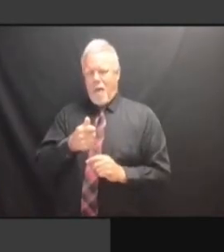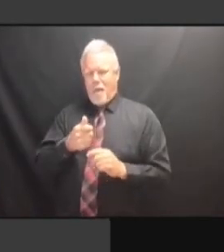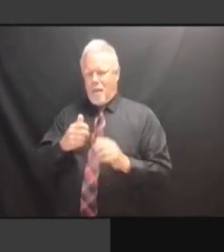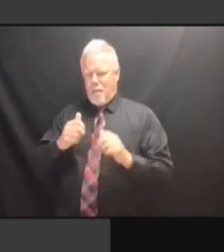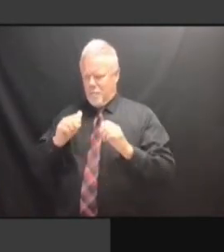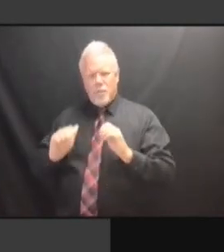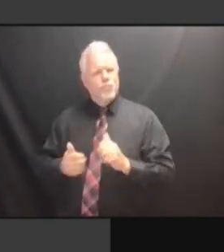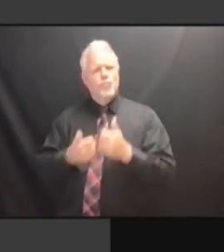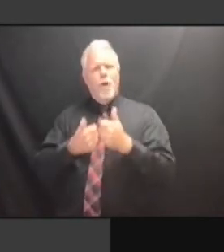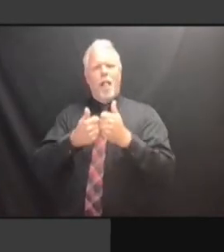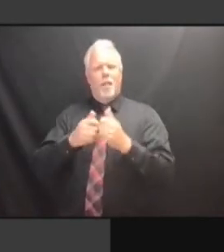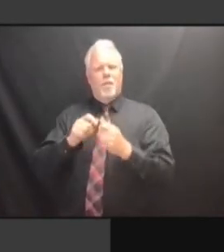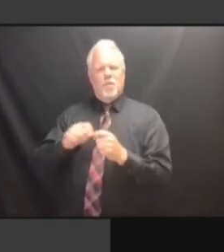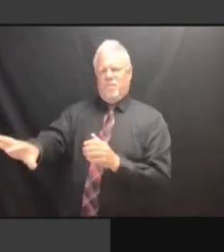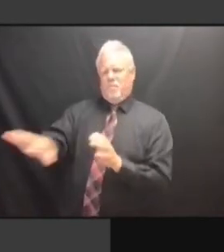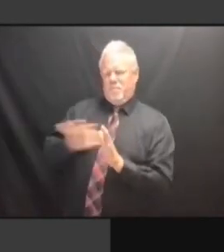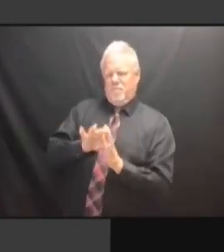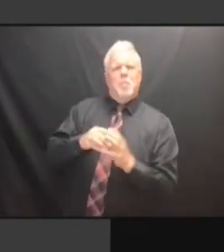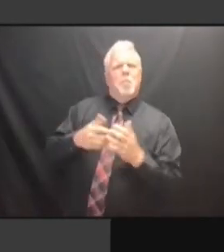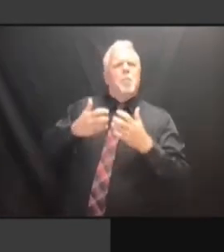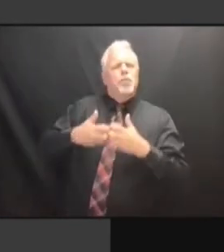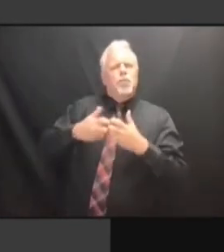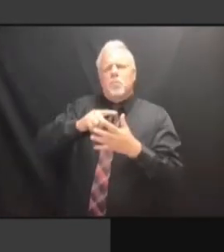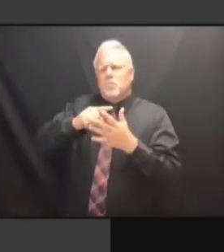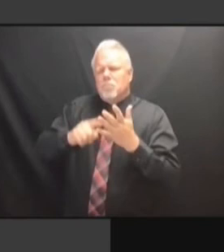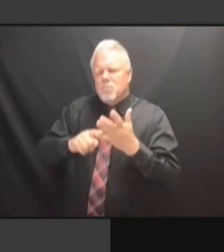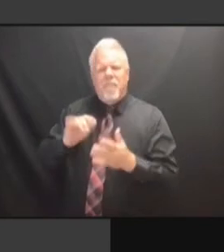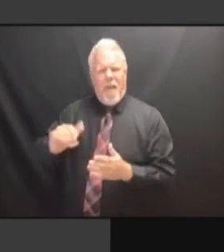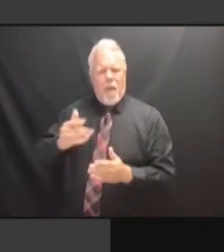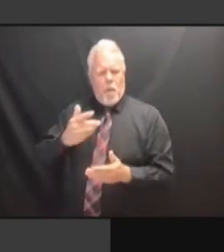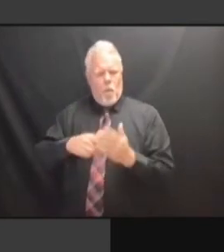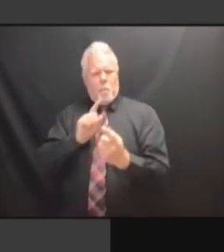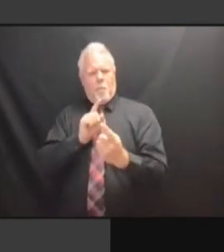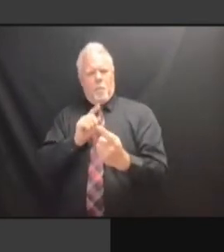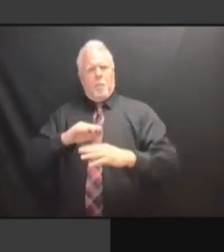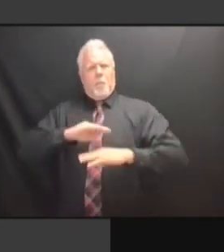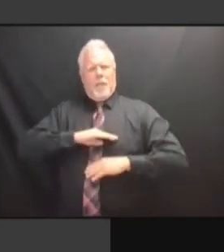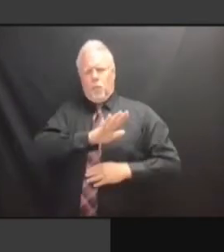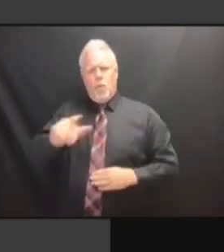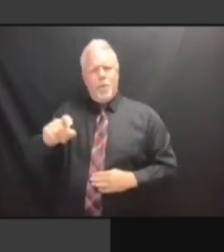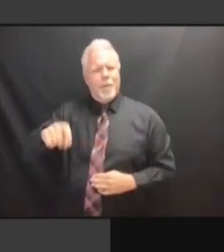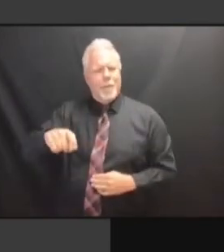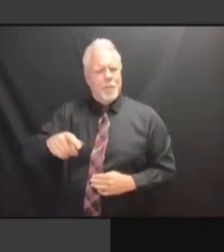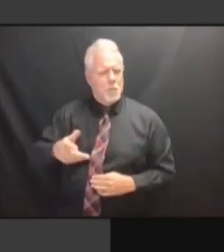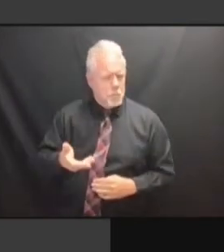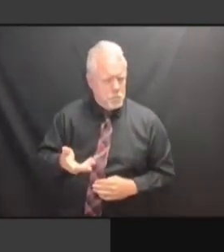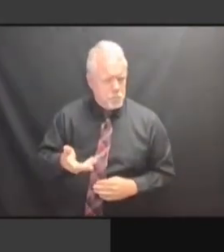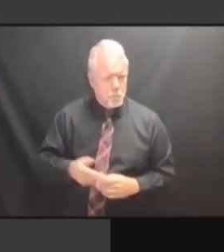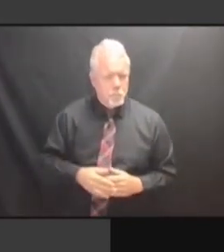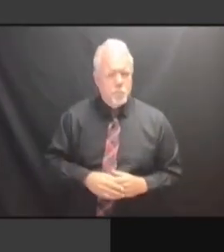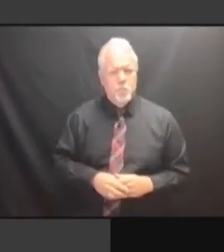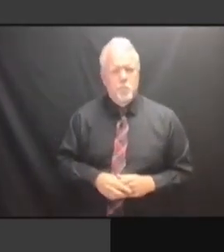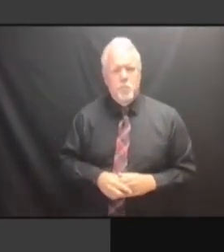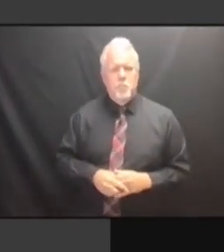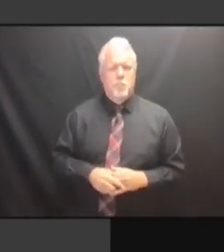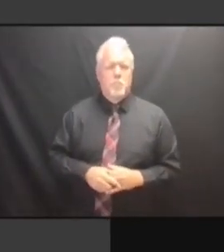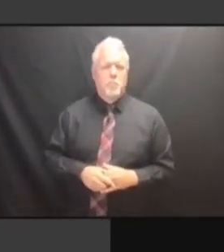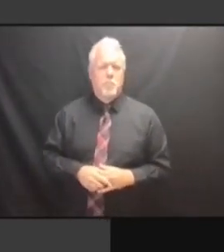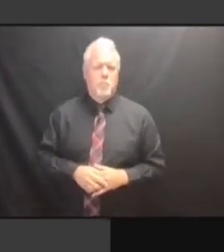BUT I HAD TO RESEARCH A LOT OF IT AND KEEP MY BUT I HAD TO RESEARCH A LOT OF IT AND KEEP MY EARS BUT I HAD TO RESEARCH A LOT OF IT AND KEEP MY EARS OPEN BUT I HAD TO RESEARCH A LOT OF IT AND KEEP MY EARS OPEN AND BUT I HAD TO RESEARCH A LOT OF IT AND KEEP MY EARS OPEN AND MY IT AND KEEP MY EARS OPEN AND MY IT AND KEEP MY EARS OPEN AND MY EYES IT AND KEEP MY EARS OPEN AND MY EYES OPEN. EYES OPEN. EYES OPEN. AND EYES OPEN. AND I EYES OPEN. AND I THINK EYES OPEN. AND I THINK IT'S EYES OPEN. AND I THINK IT'S ILLOGICAL EYES OPEN. AND I THINK IT'S ILLOGICAL TO AND I THINK IT'S ILLOGICAL TO AND I THINK IT'S ILLOGICAL TO SAY AND I THINK IT'S ILLOGICAL TO SAY THAT AND I THINK IT'S ILLOGICAL TO SAY THAT THIS AND I THINK IT'S ILLOGICAL TO SAY THAT THIS IS AND I THINK IT'S ILLOGICAL TO SAY THAT THIS IS THE AND I THINK IT'S ILLOGICAL TO SAY THAT THIS IS THE WAY